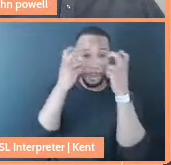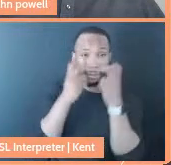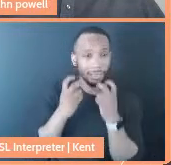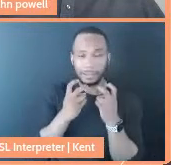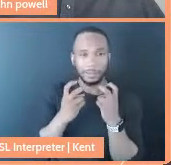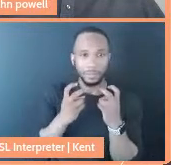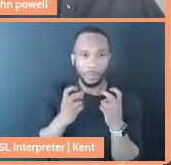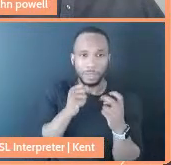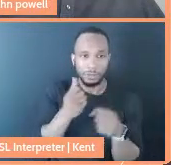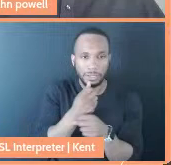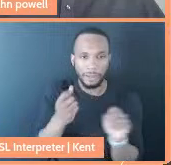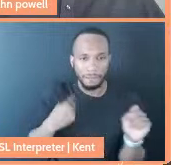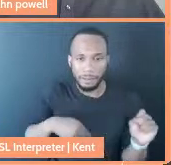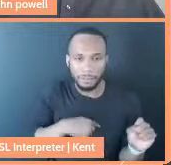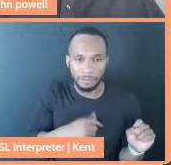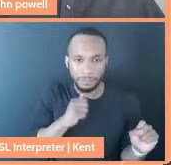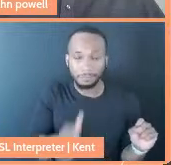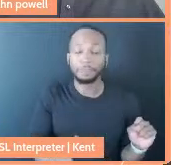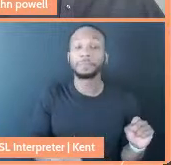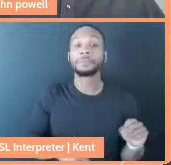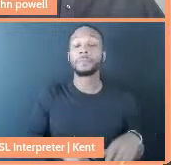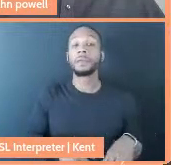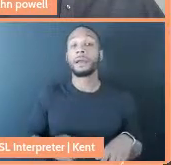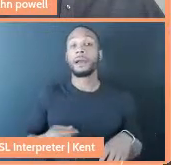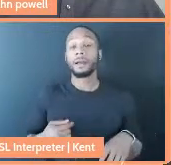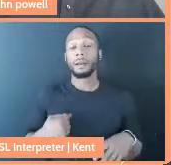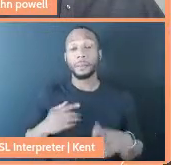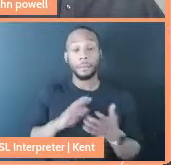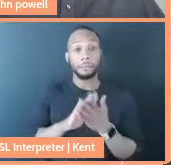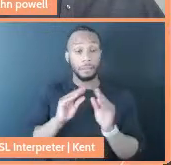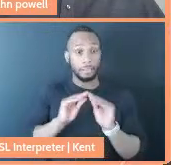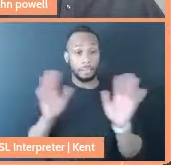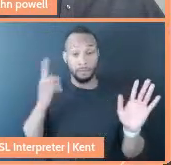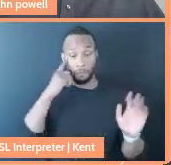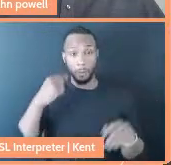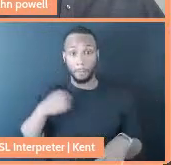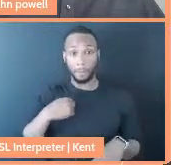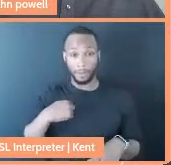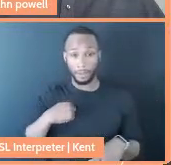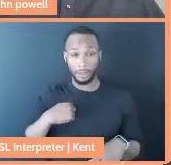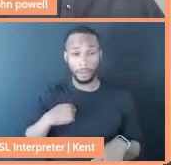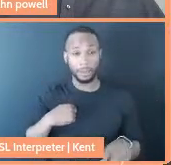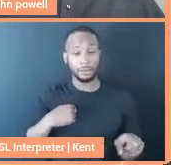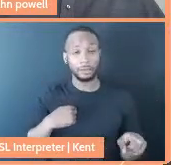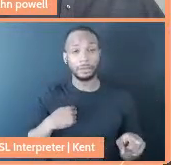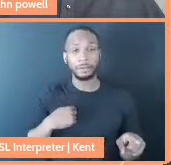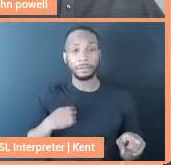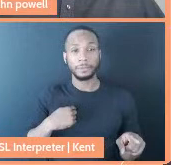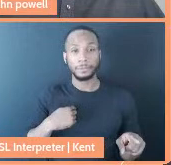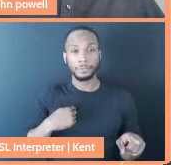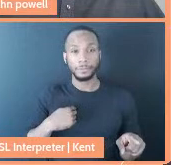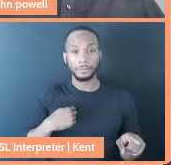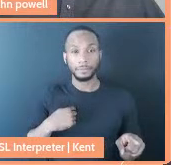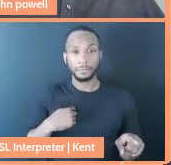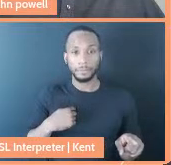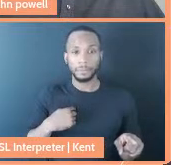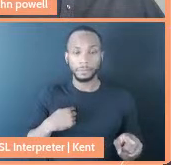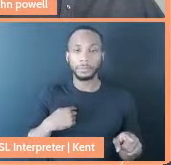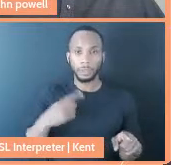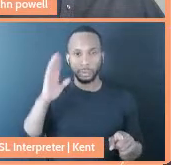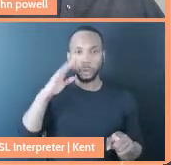save us. And it became clear to me how used to transactional relationships